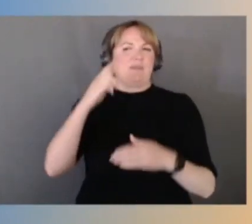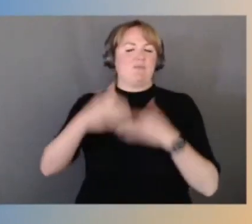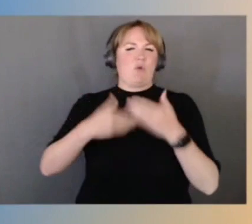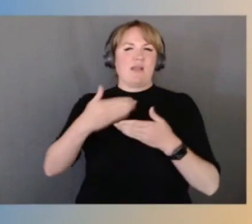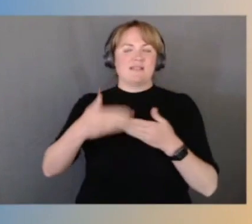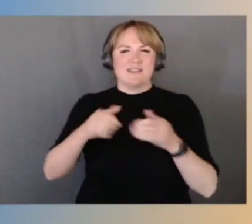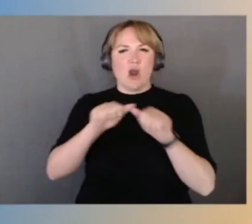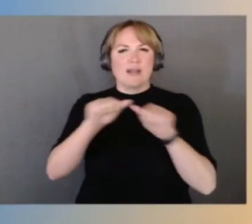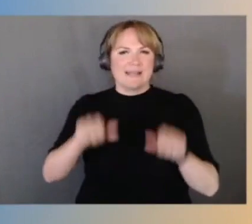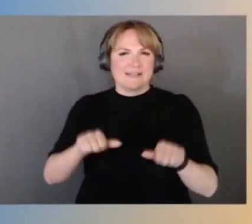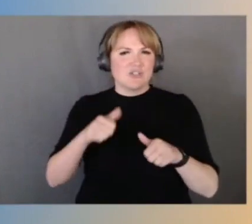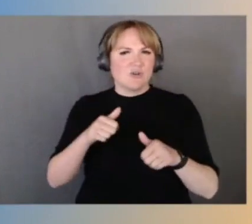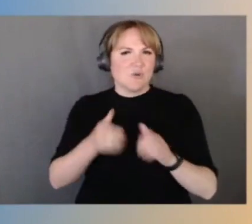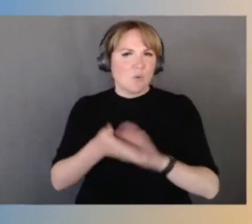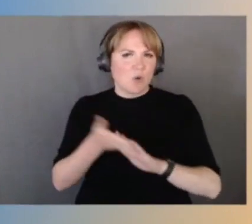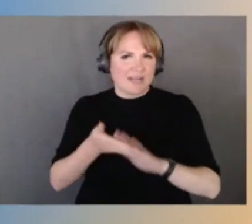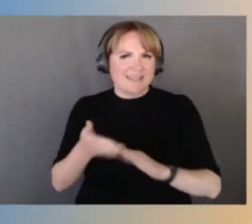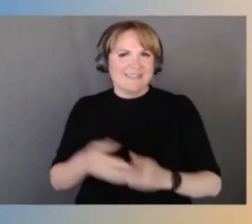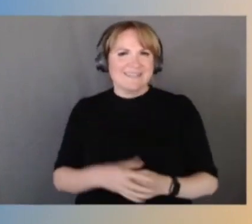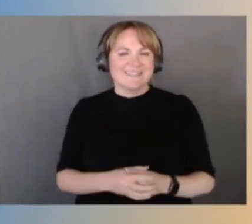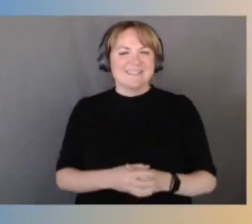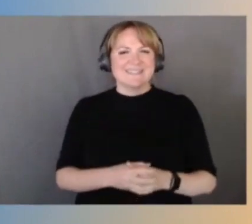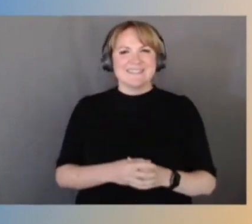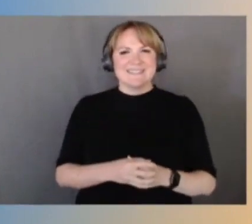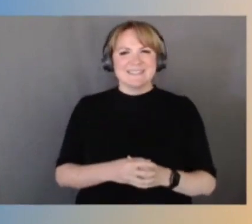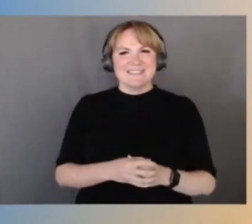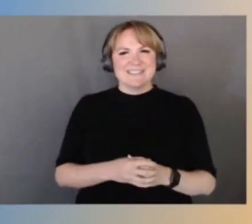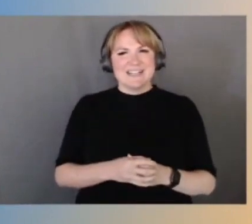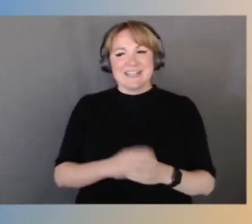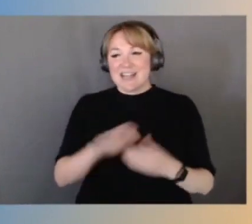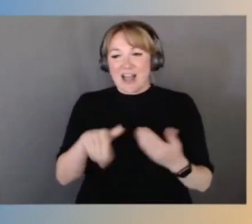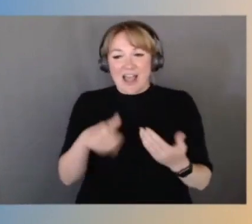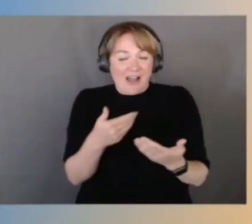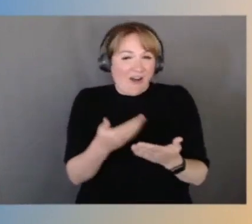And then ultimately how all of this Nitro hardware works together